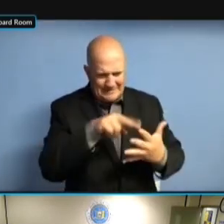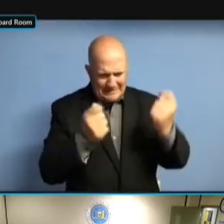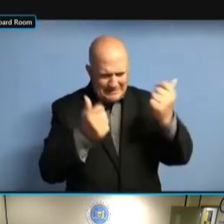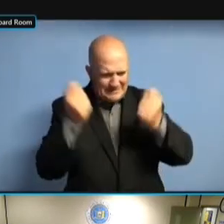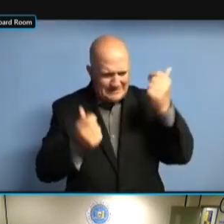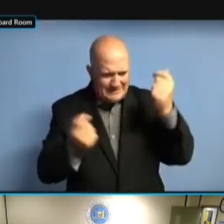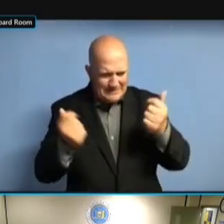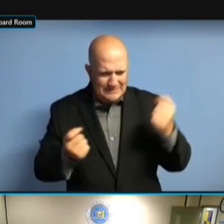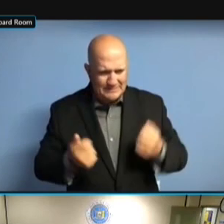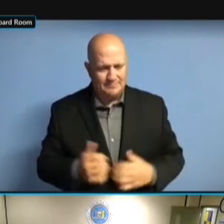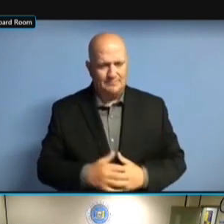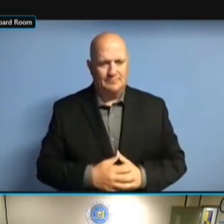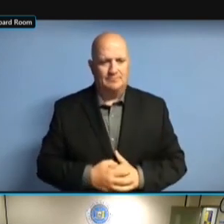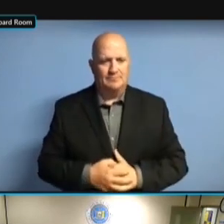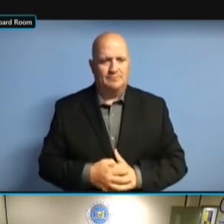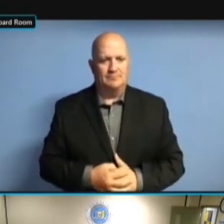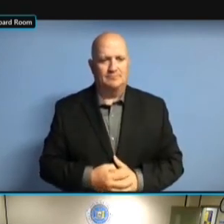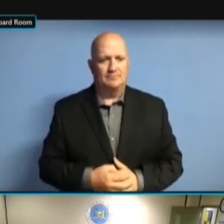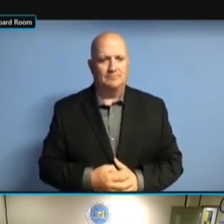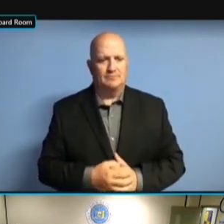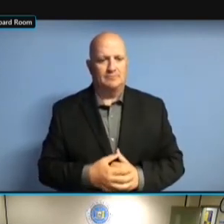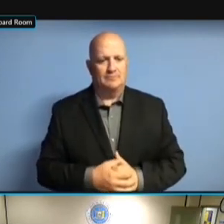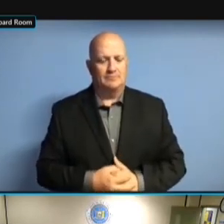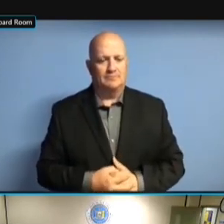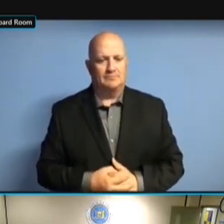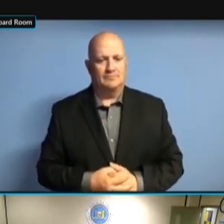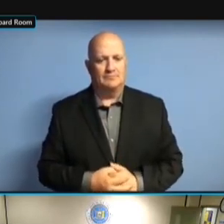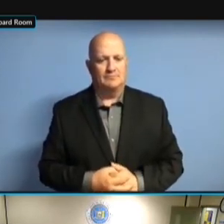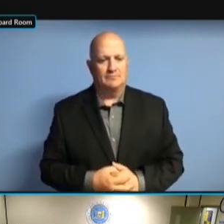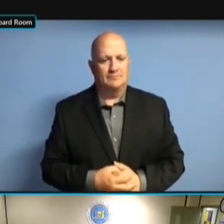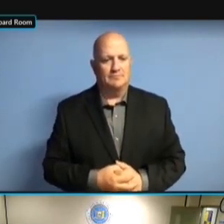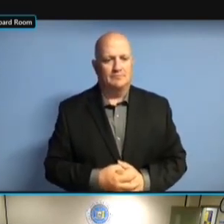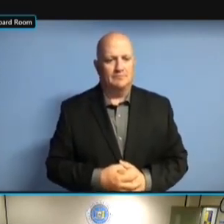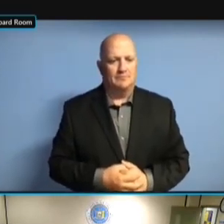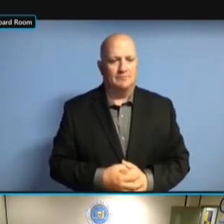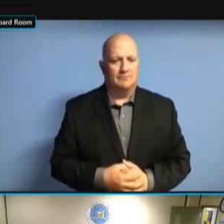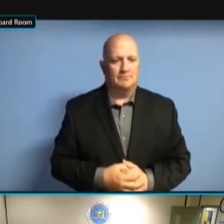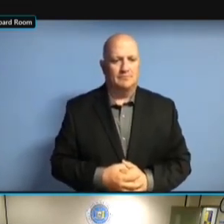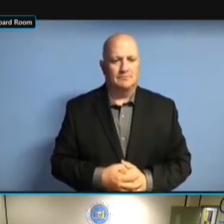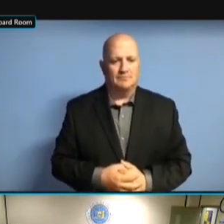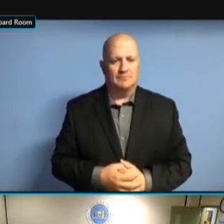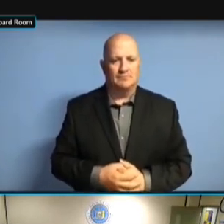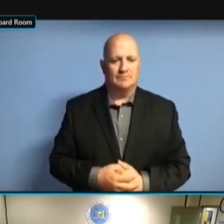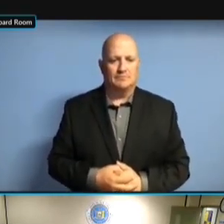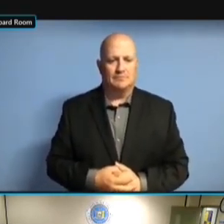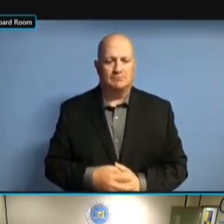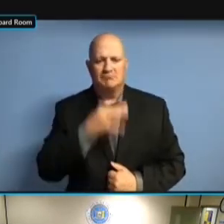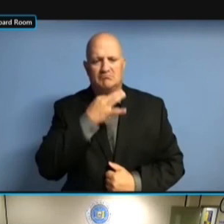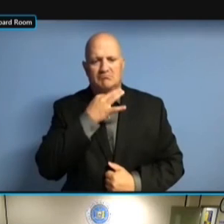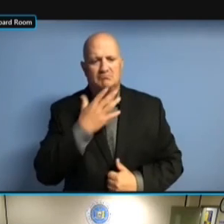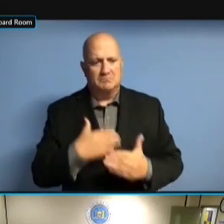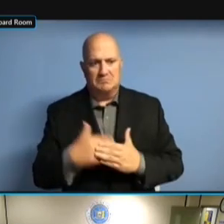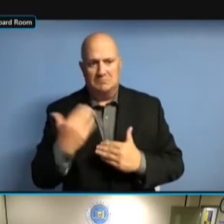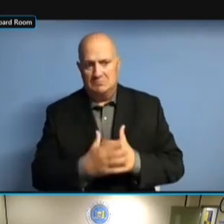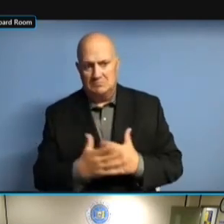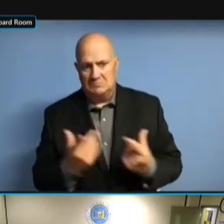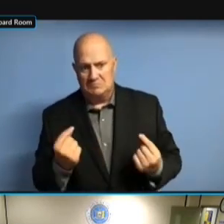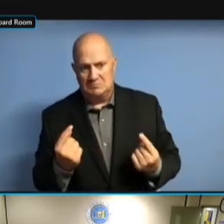JUST TO QUICKLY LOOK. AFTER A WHILE YOU CAN SEE, YOU AFTER A WHILE YOU CAN SEE, YOU AFTER A WHILE YOU CAN SEE, YOU KNOW, AFTER A WHILE YOU CAN SEE, YOU KNOW, IF AFTER A WHILE YOU CAN SEE, YOU KNOW, IF THERE'S AFTER A WHILE YOU CAN SEE, YOU KNOW, IF THERE'S BEEN AFTER A WHILE YOU CAN SEE, YOU KNOW, IF THERE'S BEEN NO KNOW, IF THERE'S BEEN NO KNOW, IF THERE'S BEEN NO ACTIVITY KNOW, IF THERE'S BEEN NO ACTIVITY FOR KNOW, IF THERE'S BEEN NO ACTIVITY FOR FOUR KNOW, IF THERE'S BEEN NO ACTIVITY FOR FOUR OR KNOW, IF THERE'S BEEN NO ACTIVITY FOR FOUR OR FIVE KNOW, IF THERE'S BEEN NO ACTIVITY FOR FOUR OR FIVE YEARS, ACTIVITY FOR FOUR OR FIVE YEARS, ACTIVITY FOR FOUR OR FIVE YEARS, THEN ACTIVITY FOR FOUR OR FIVE YEARS, THEN I ACTIVITY FOR FOUR OR FIVE YEARS, THEN I WOULD ACTIVITY FOR FOUR OR FIVE YEARS, THEN I WOULD ASK, ACTIVITY FOR FOUR OR FIVE YEARS, THEN I WOULD ASK, OKAY, ACTIVITY FOR FOUR OR FIVE YEARS, THEN I WOULD ASK, OKAY, WHO ACTIVITY FOR FOUR OR FIVE YEARS, THEN I WOULD ASK, OKAY, WHO IS THEN I WOULD ASK, OKAY, WHO IS